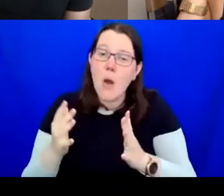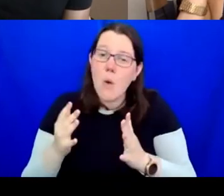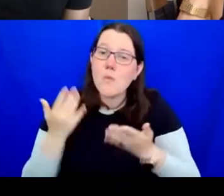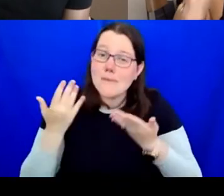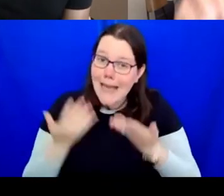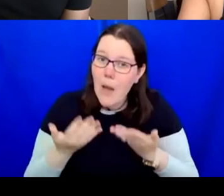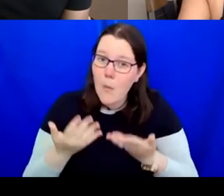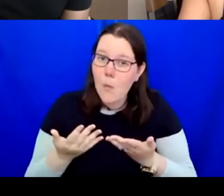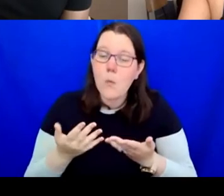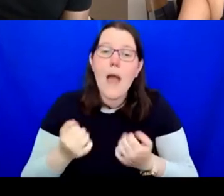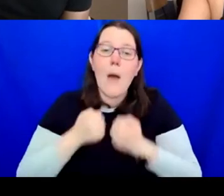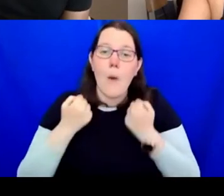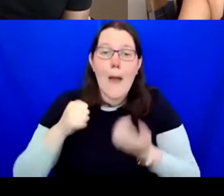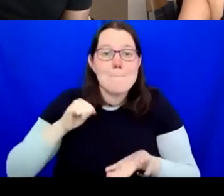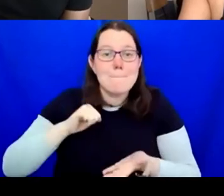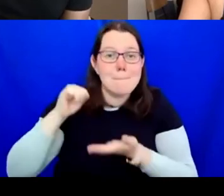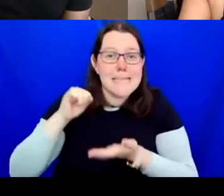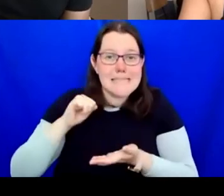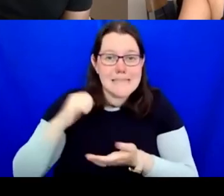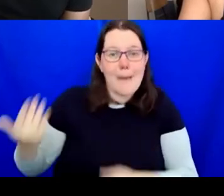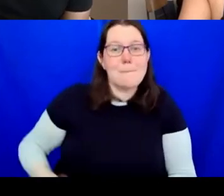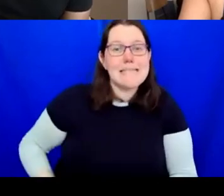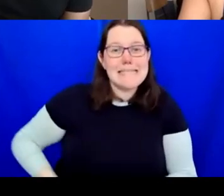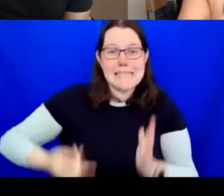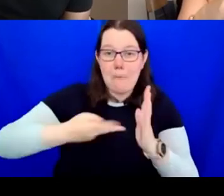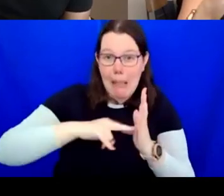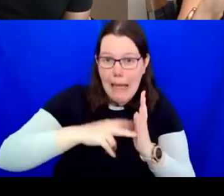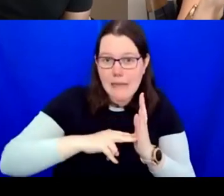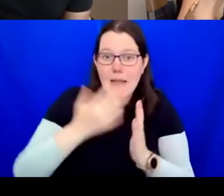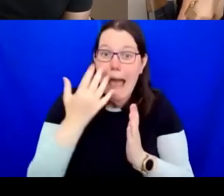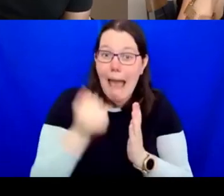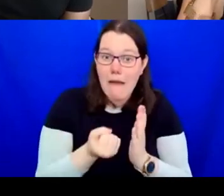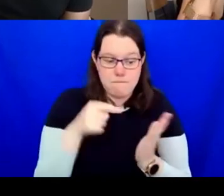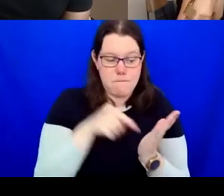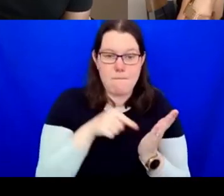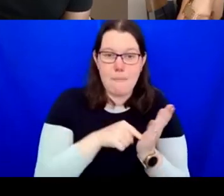and we commission artists every year to work with us, that comes with a whole range of different